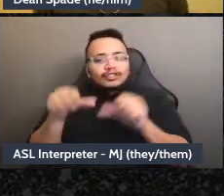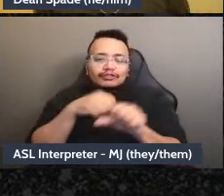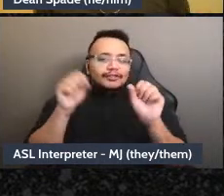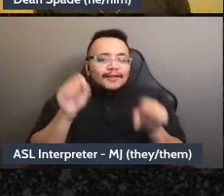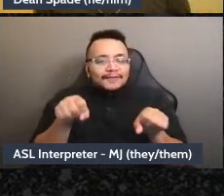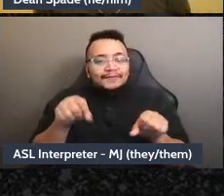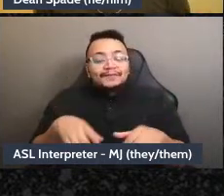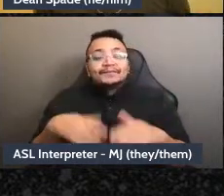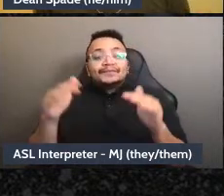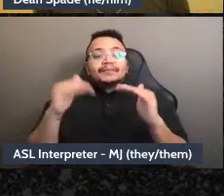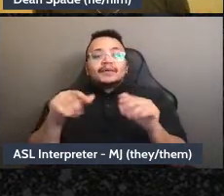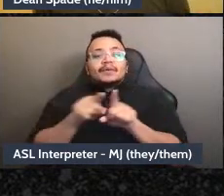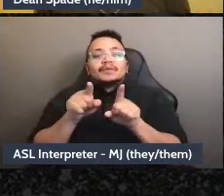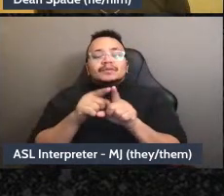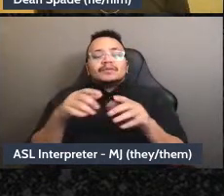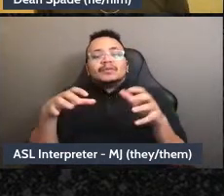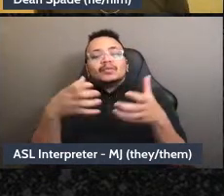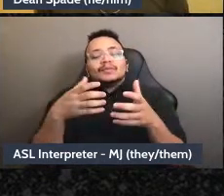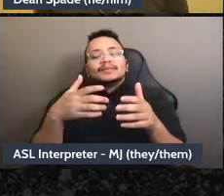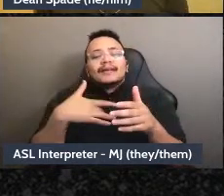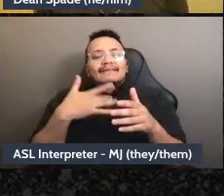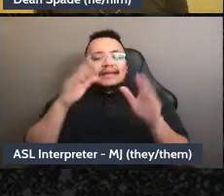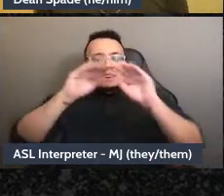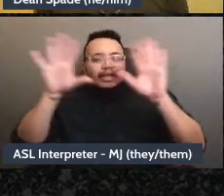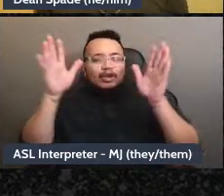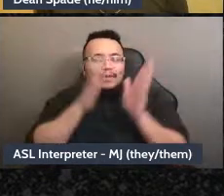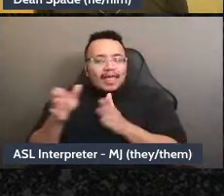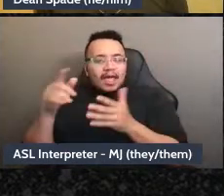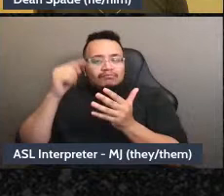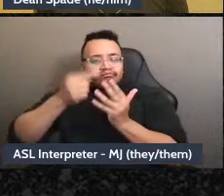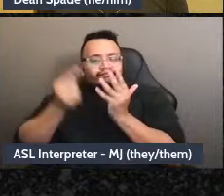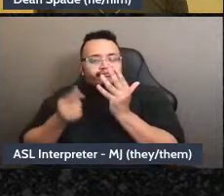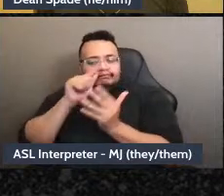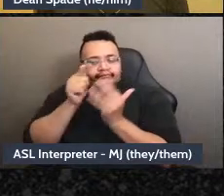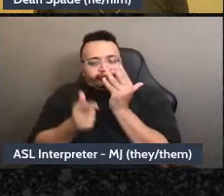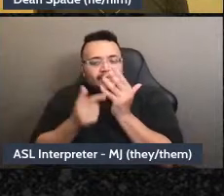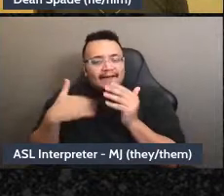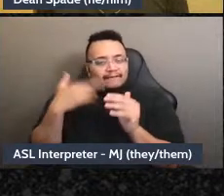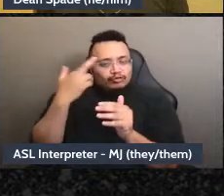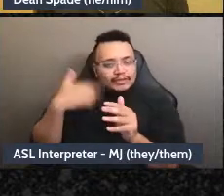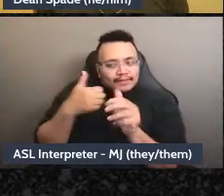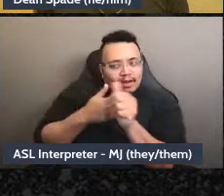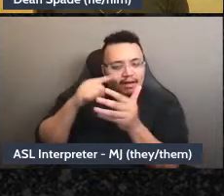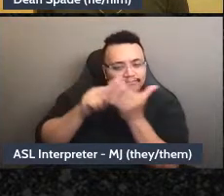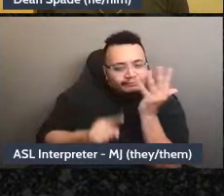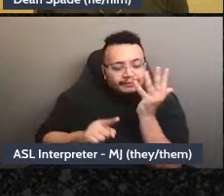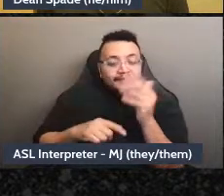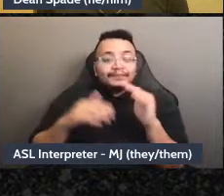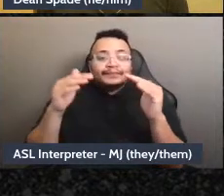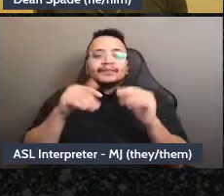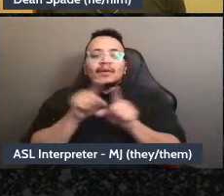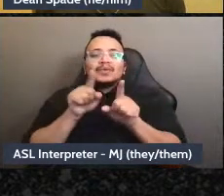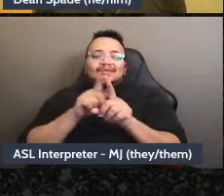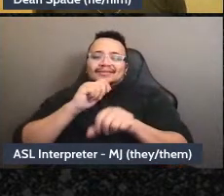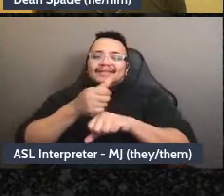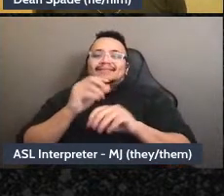clear plans, like, we know what we're doing and why and clear boundaries about what we don't do